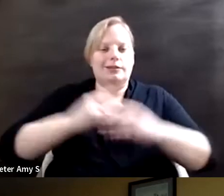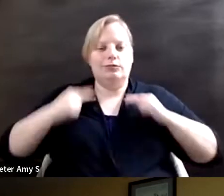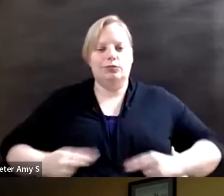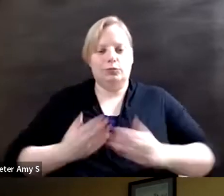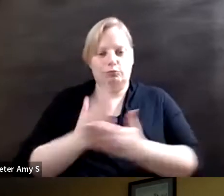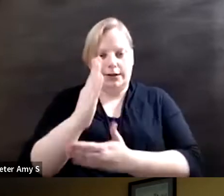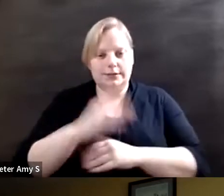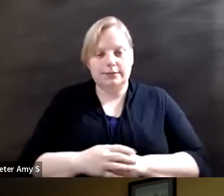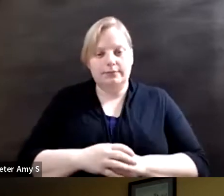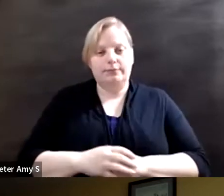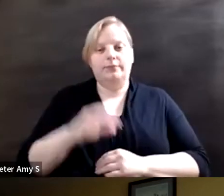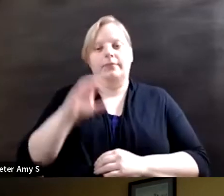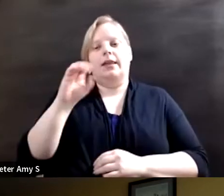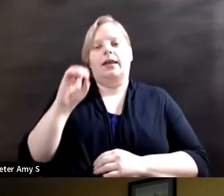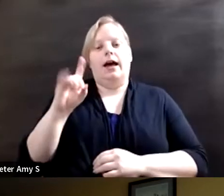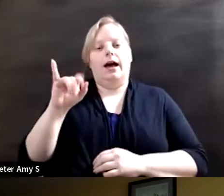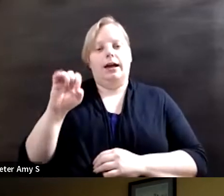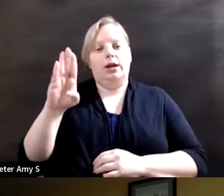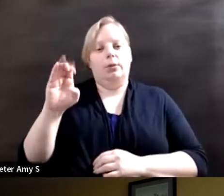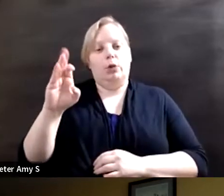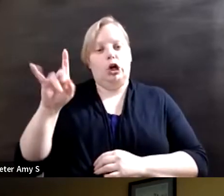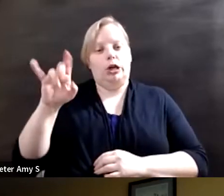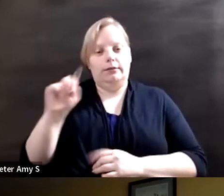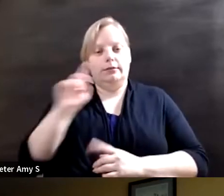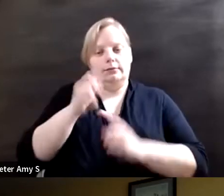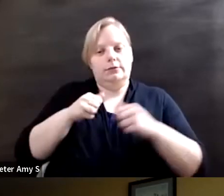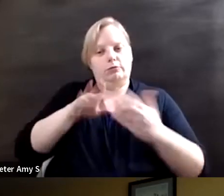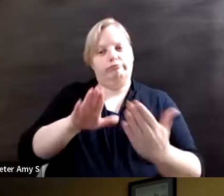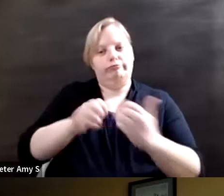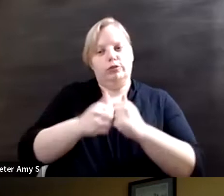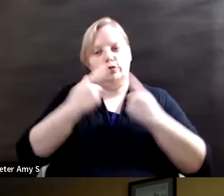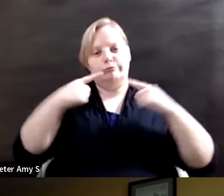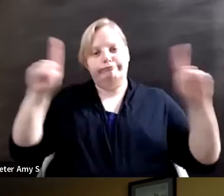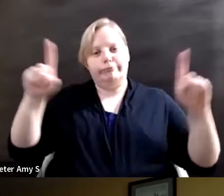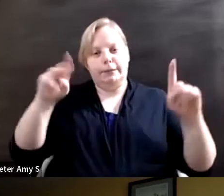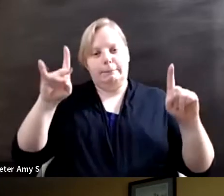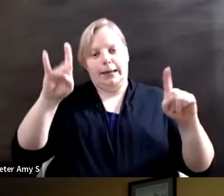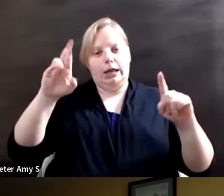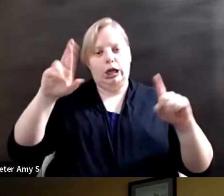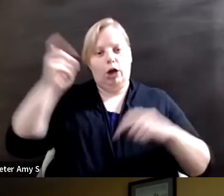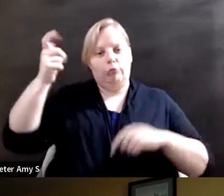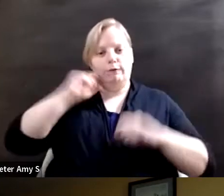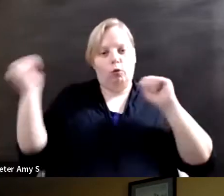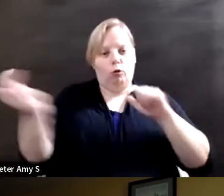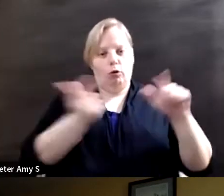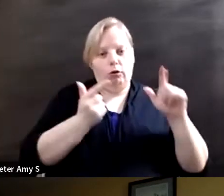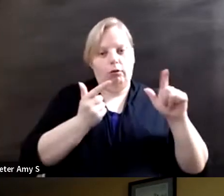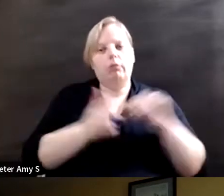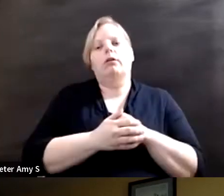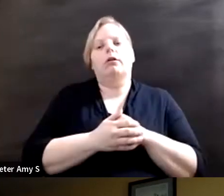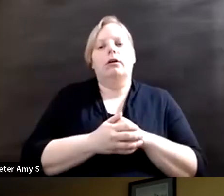Ady Barkan's waging a campaign to achieve medicare for all and his new movie "Not Going Quietly,"